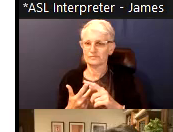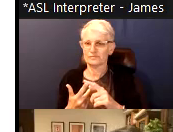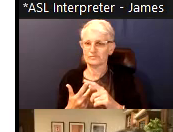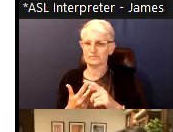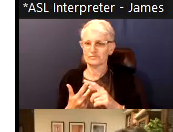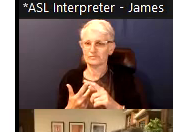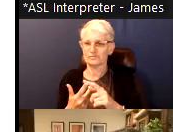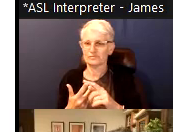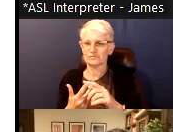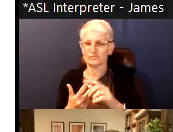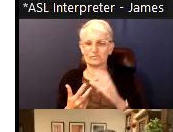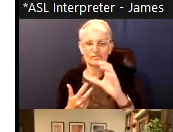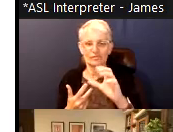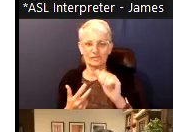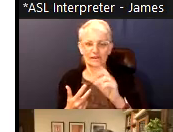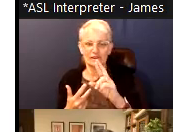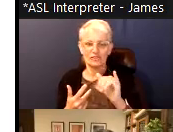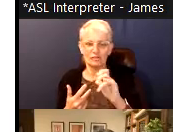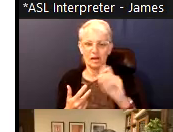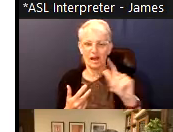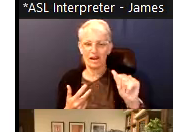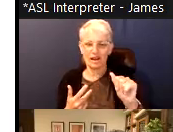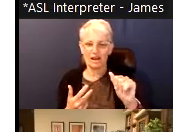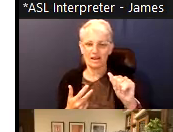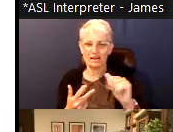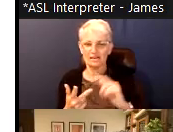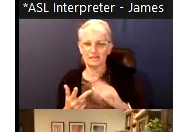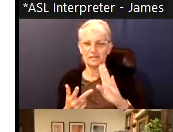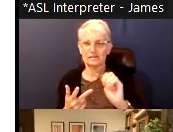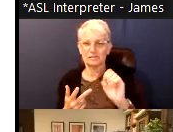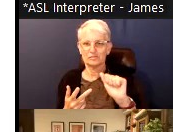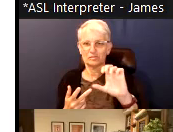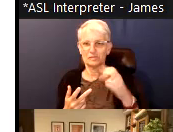be found? How will it be funded?